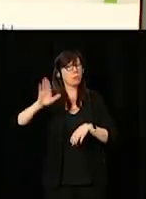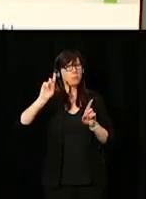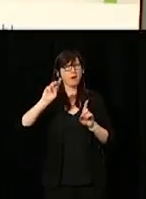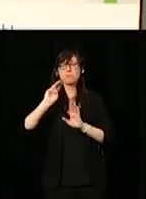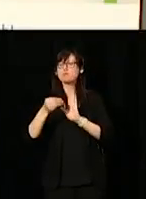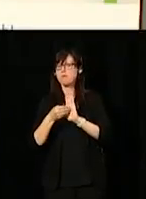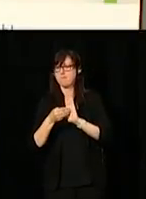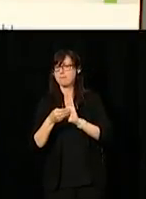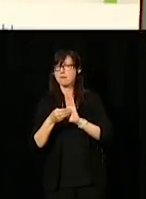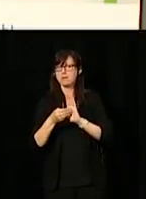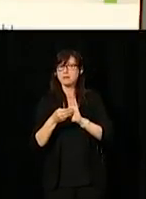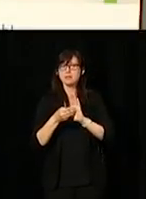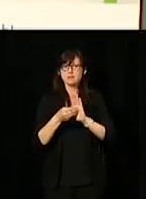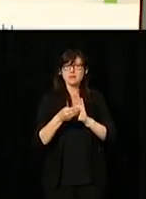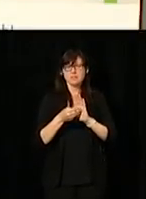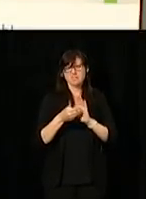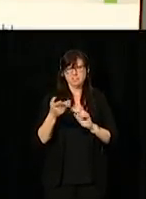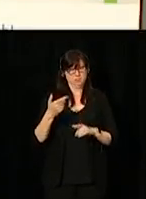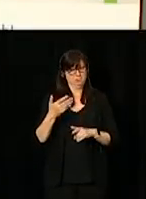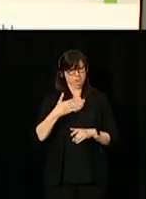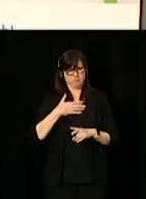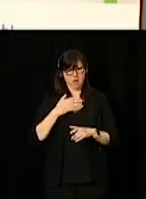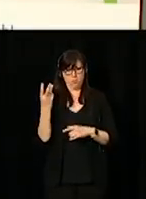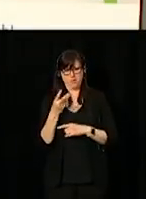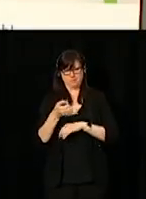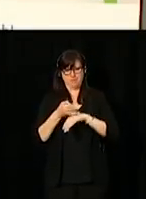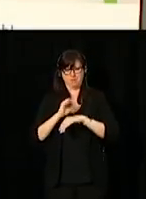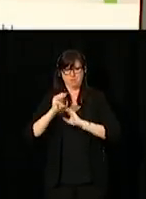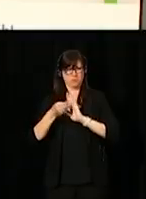I was one of very few black people in the west island of Montreal.